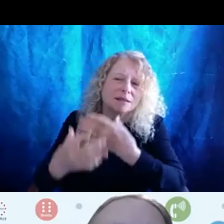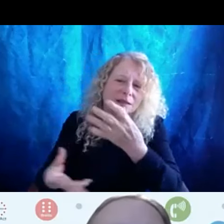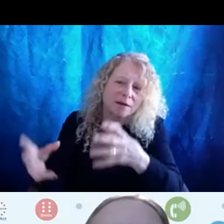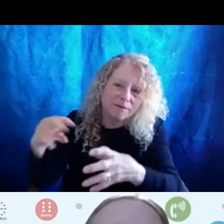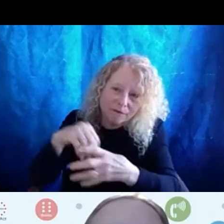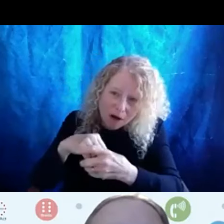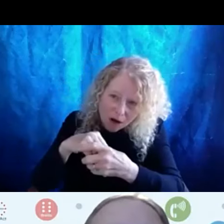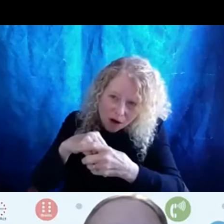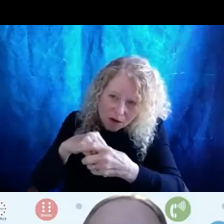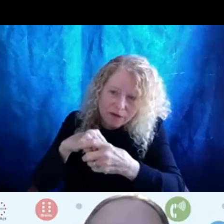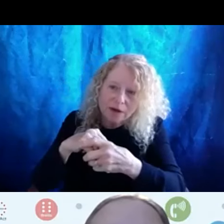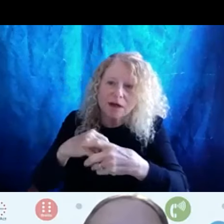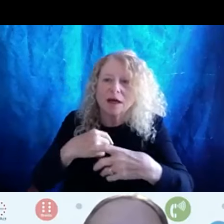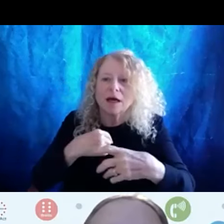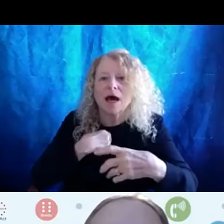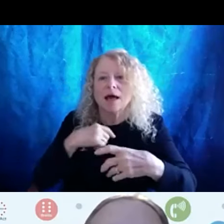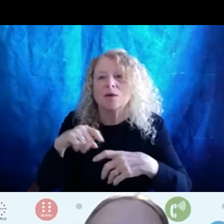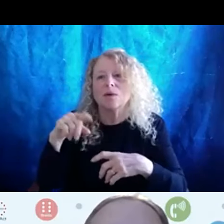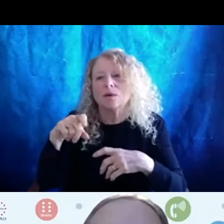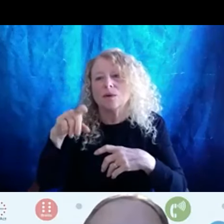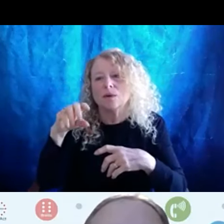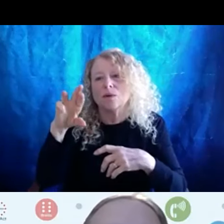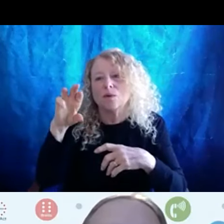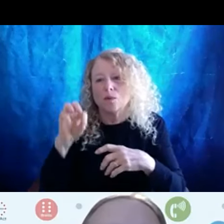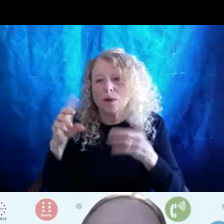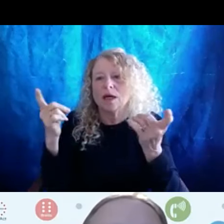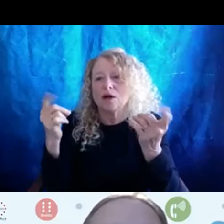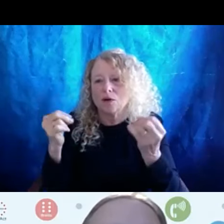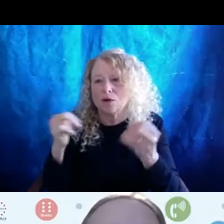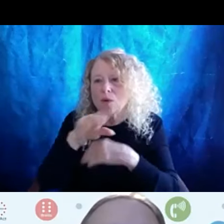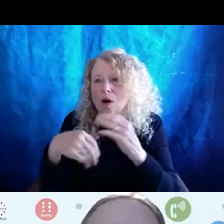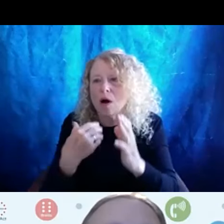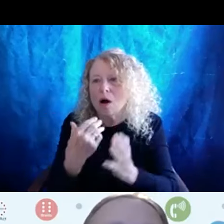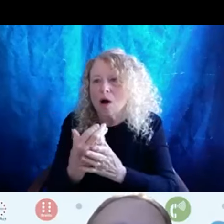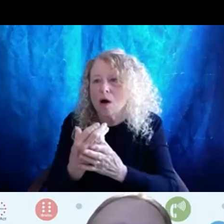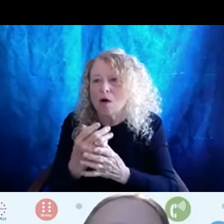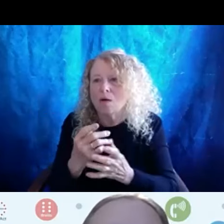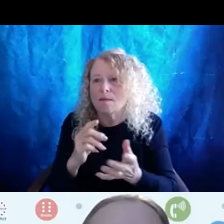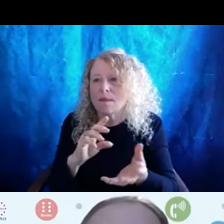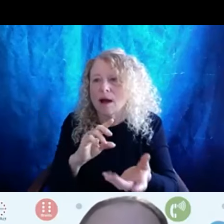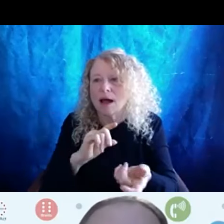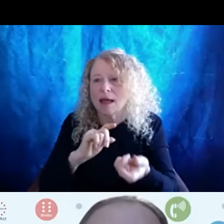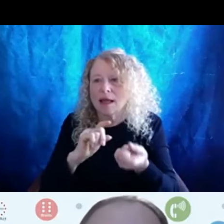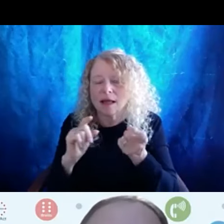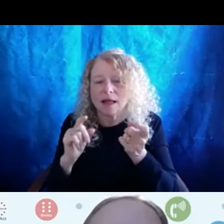I was having to redo all of my accommodations paperwork on an annual basis.